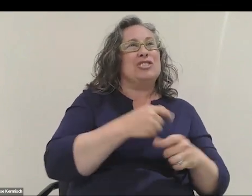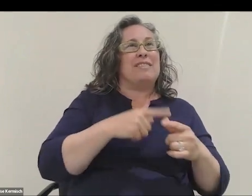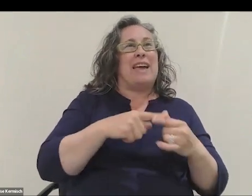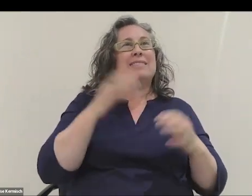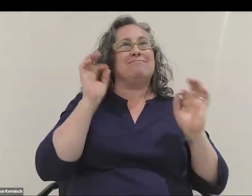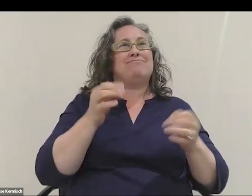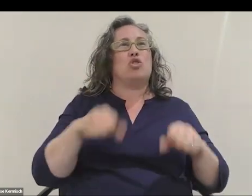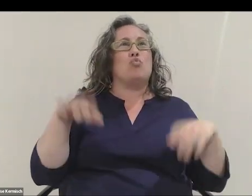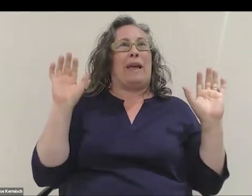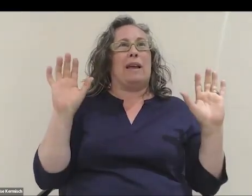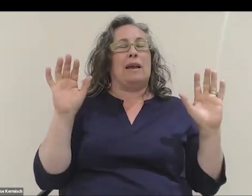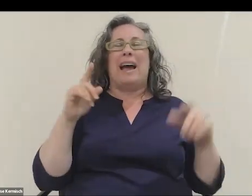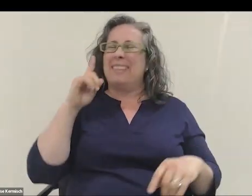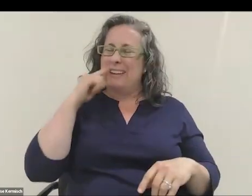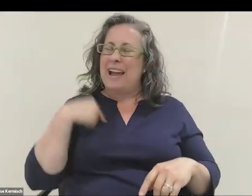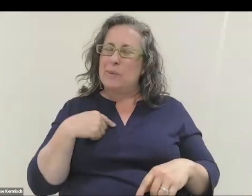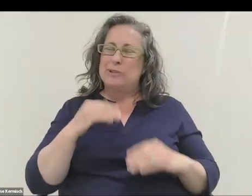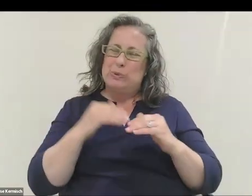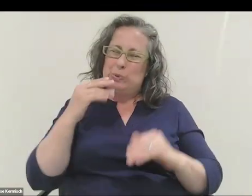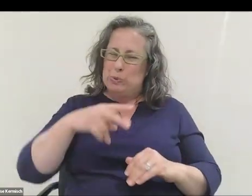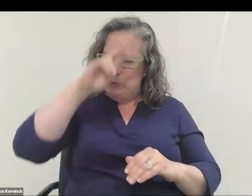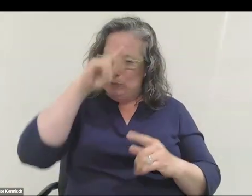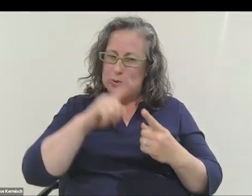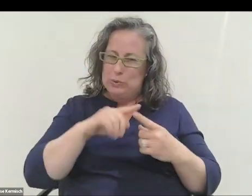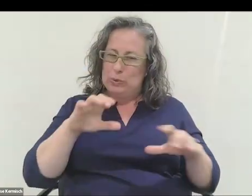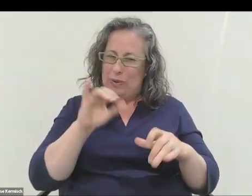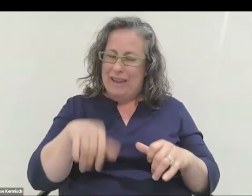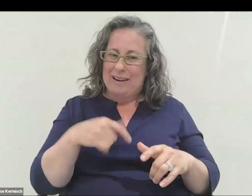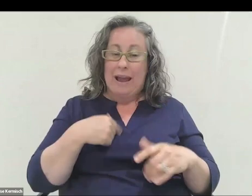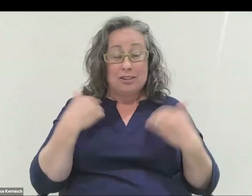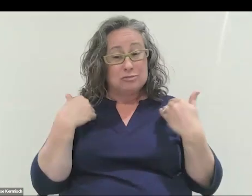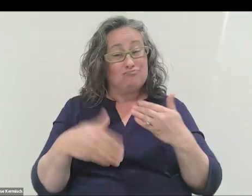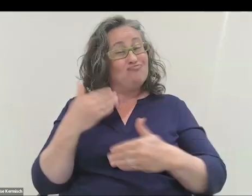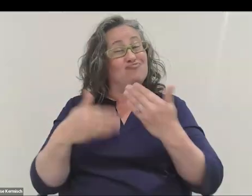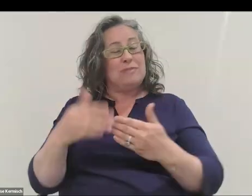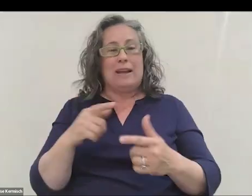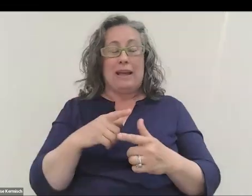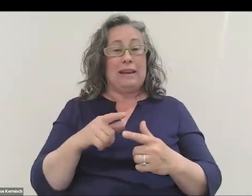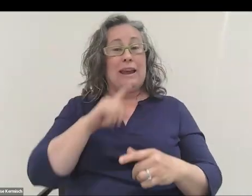I'm going to give up? I think I was just too stupid to do that, so I didn't. It took 27.